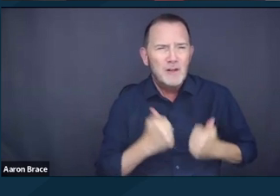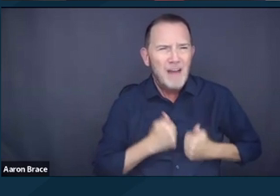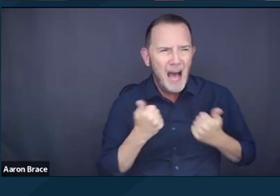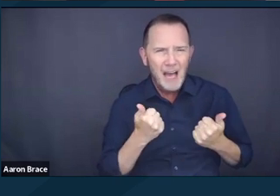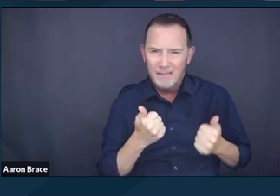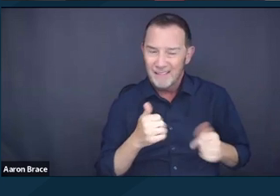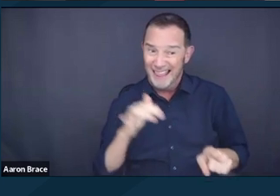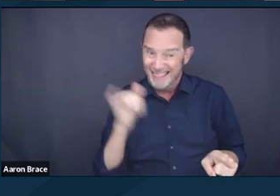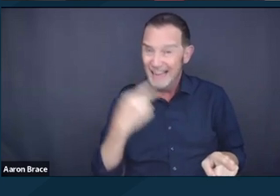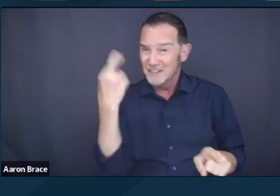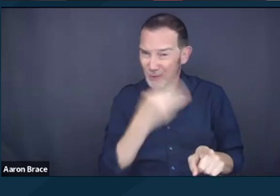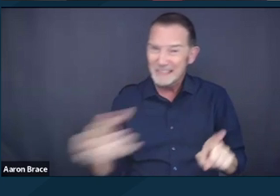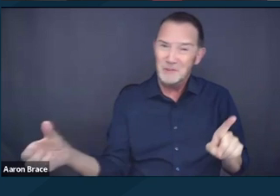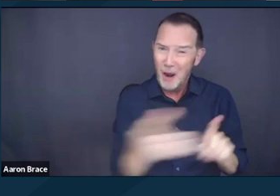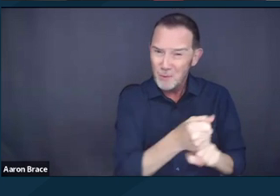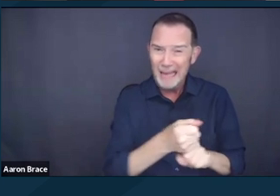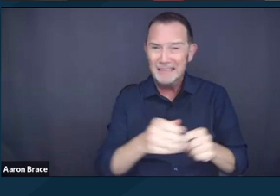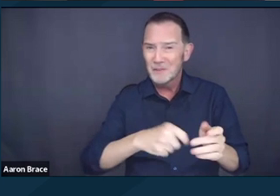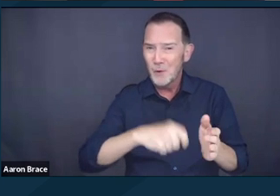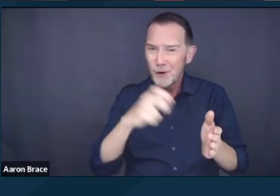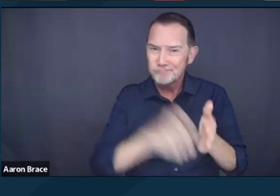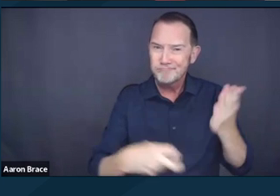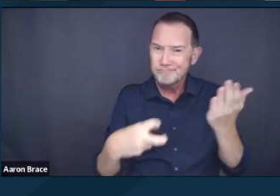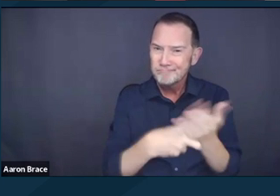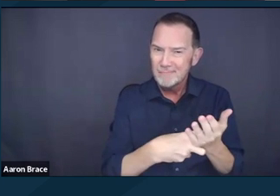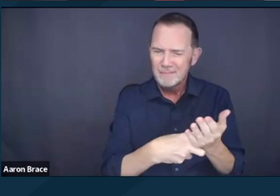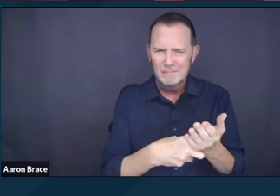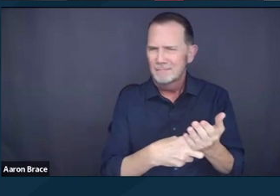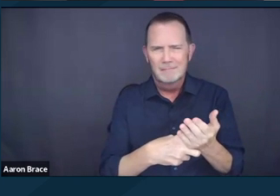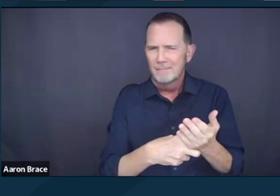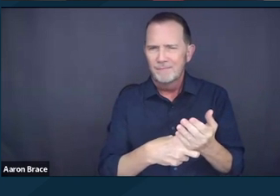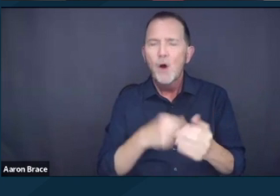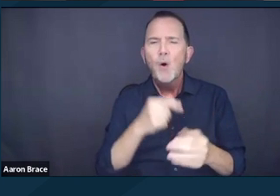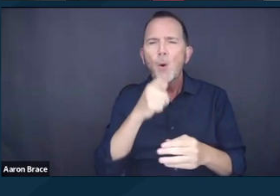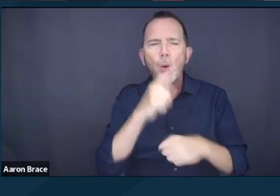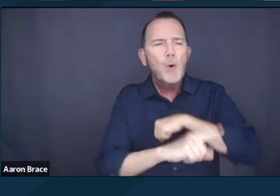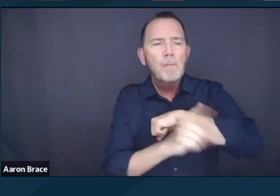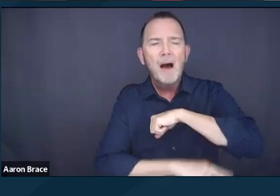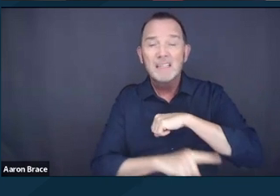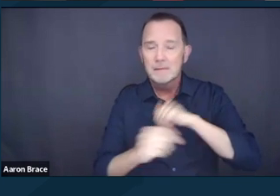disproportionately impacts and harms people with mental health disabilities.